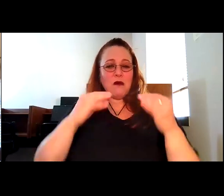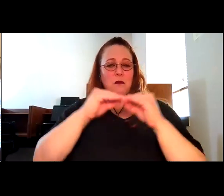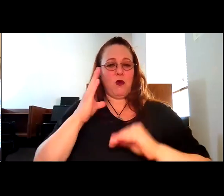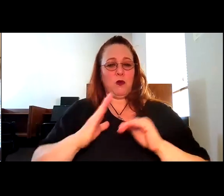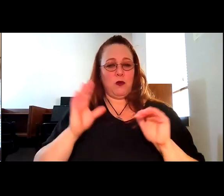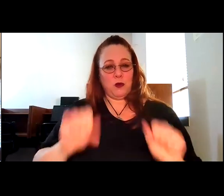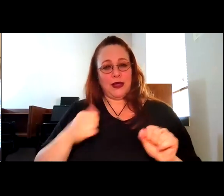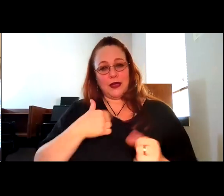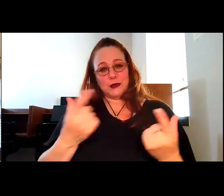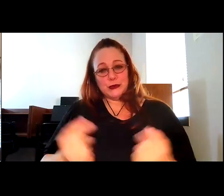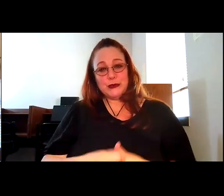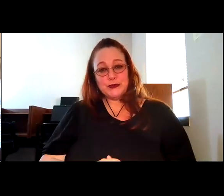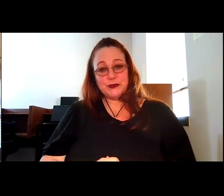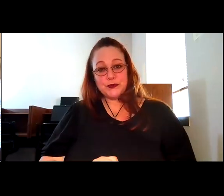Robyn Thomas: Okay, mass shootings.